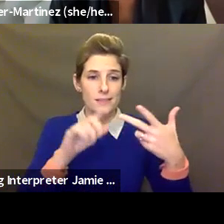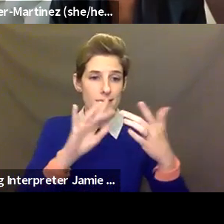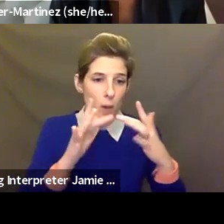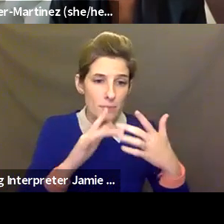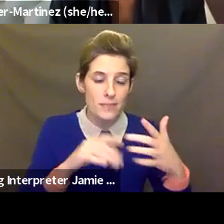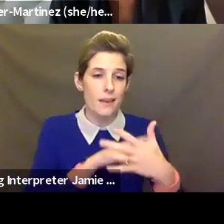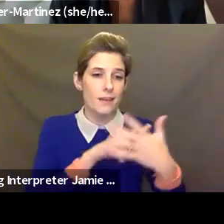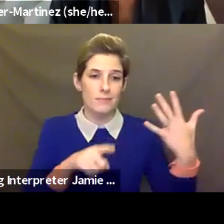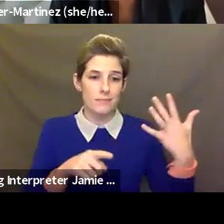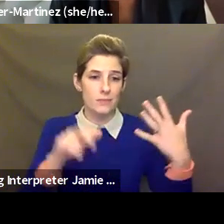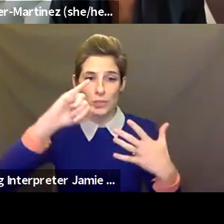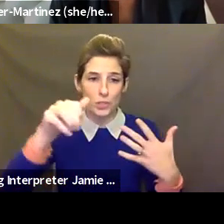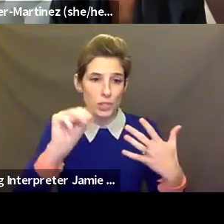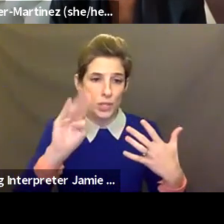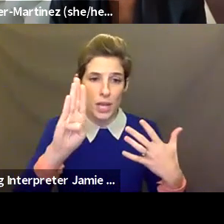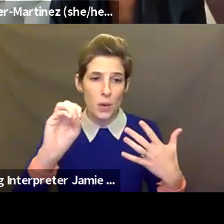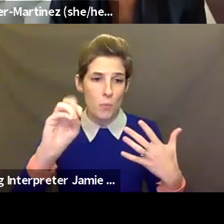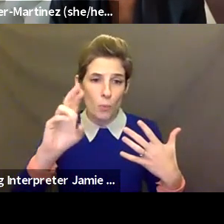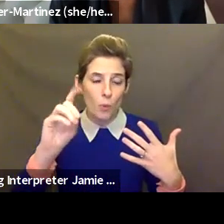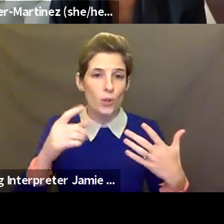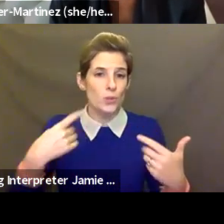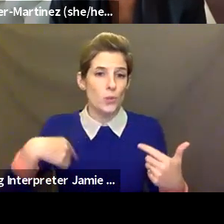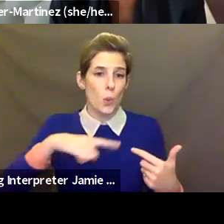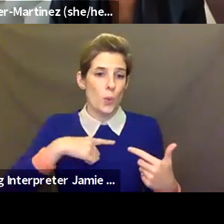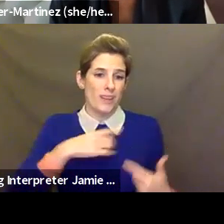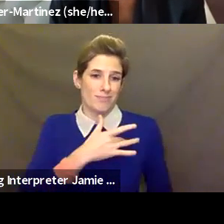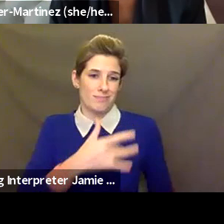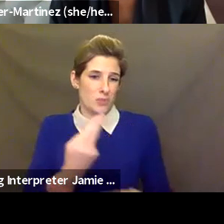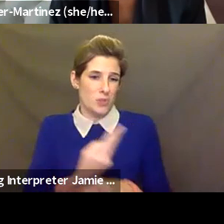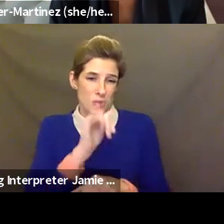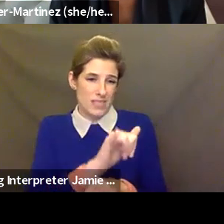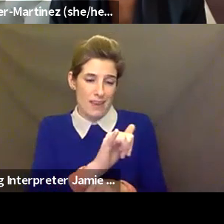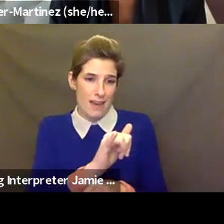work on a single document, for example. And in terms of